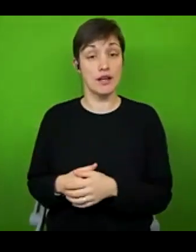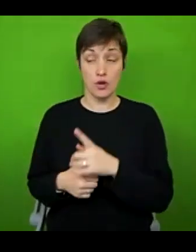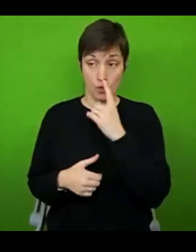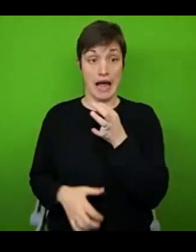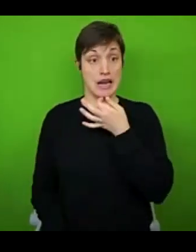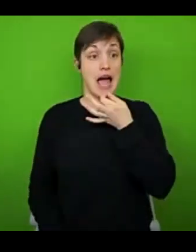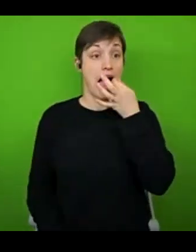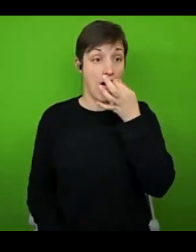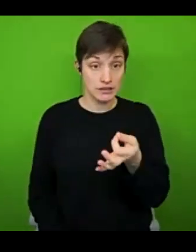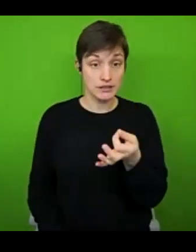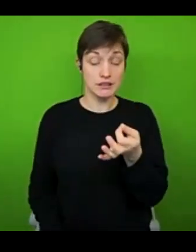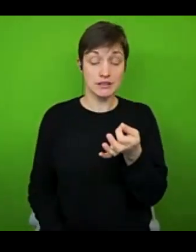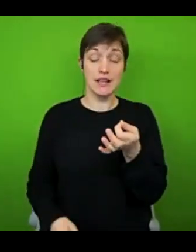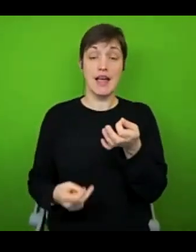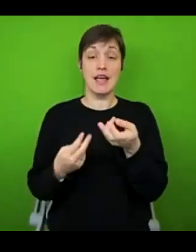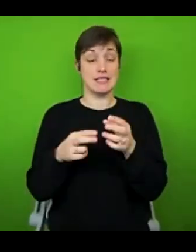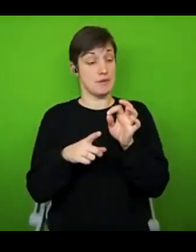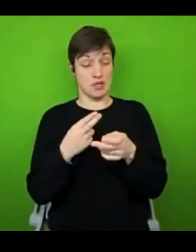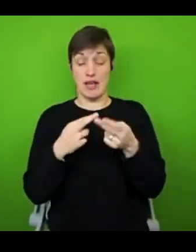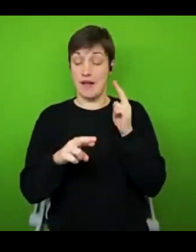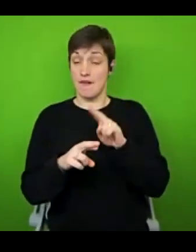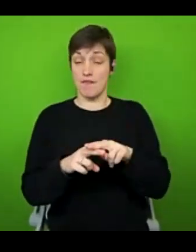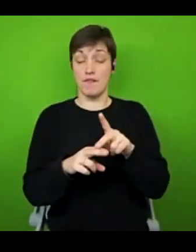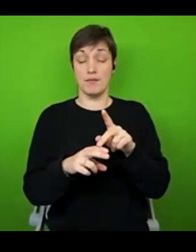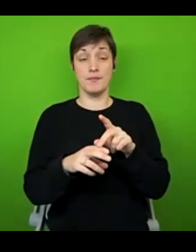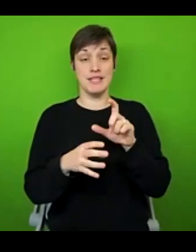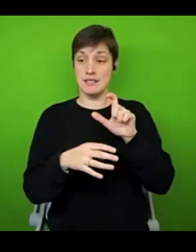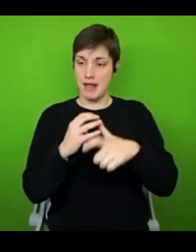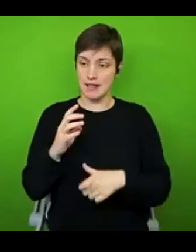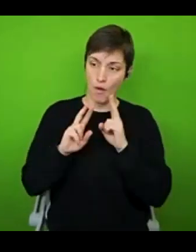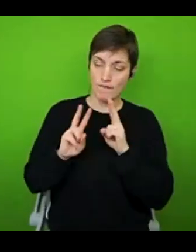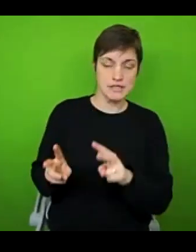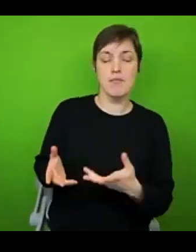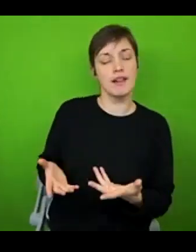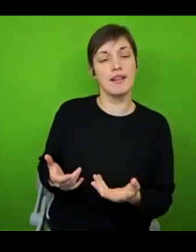disability is less visible. If anybody here is looking for